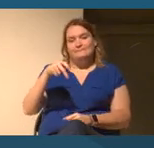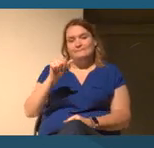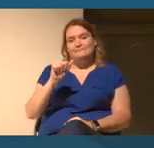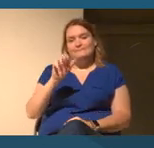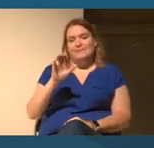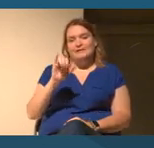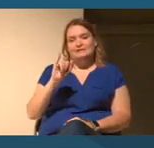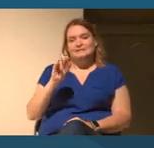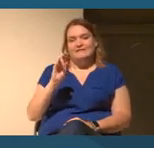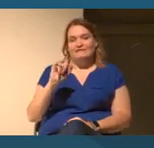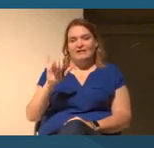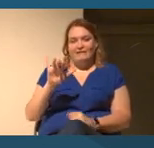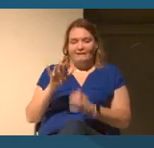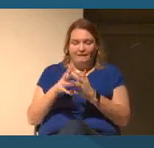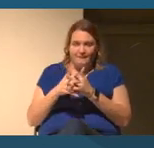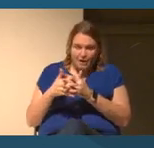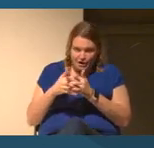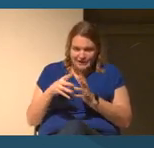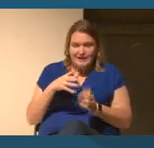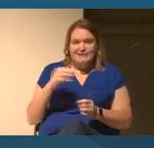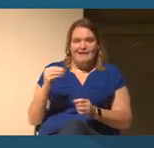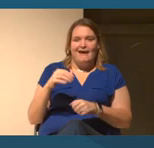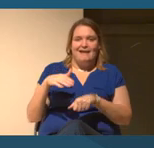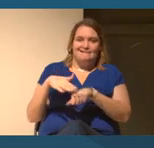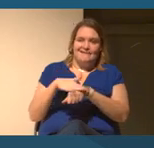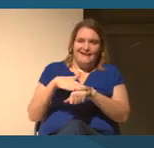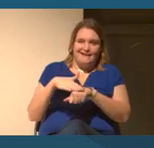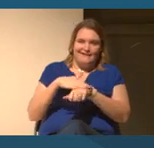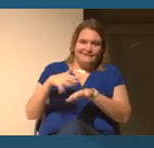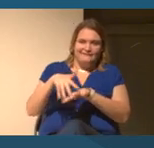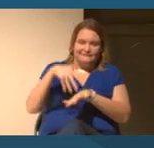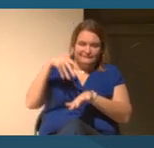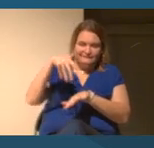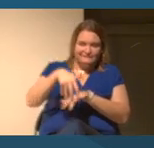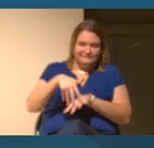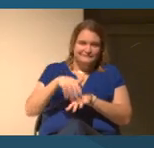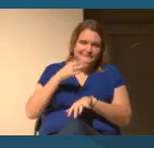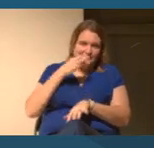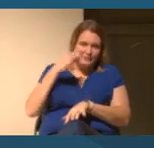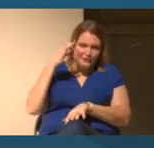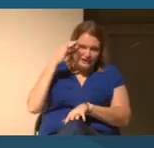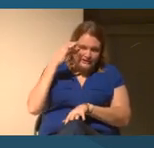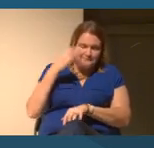And I wanted to note, just in the broader context of our shared prosperity that Google's